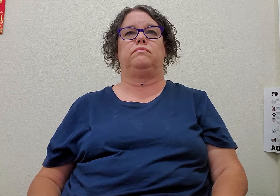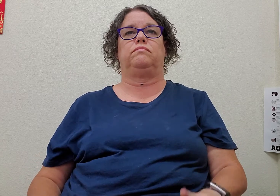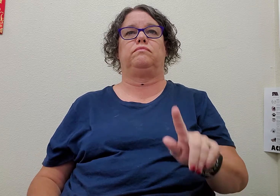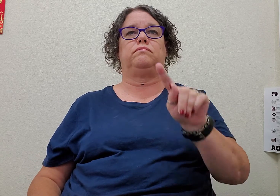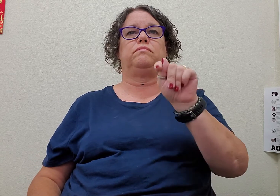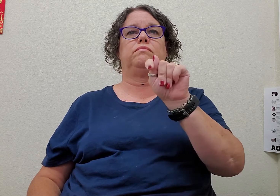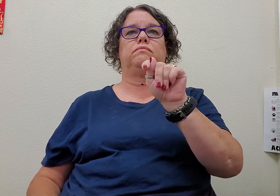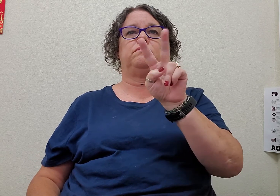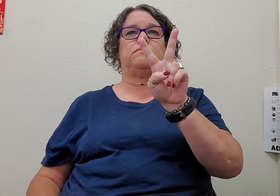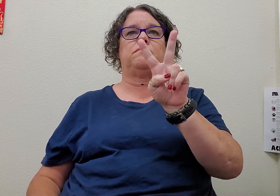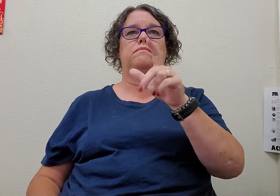TV watch